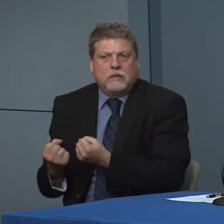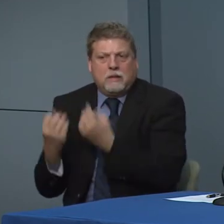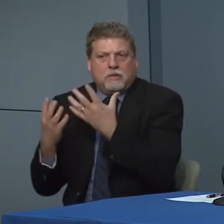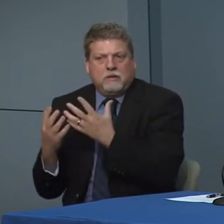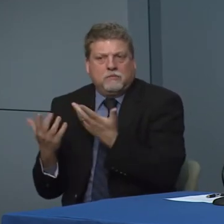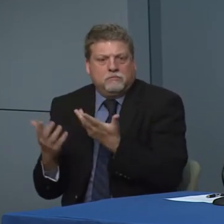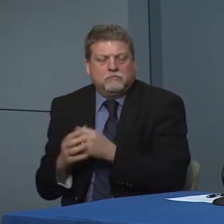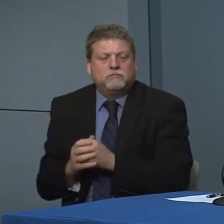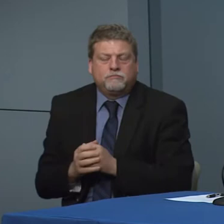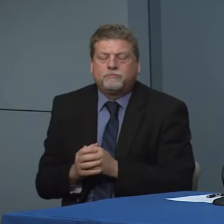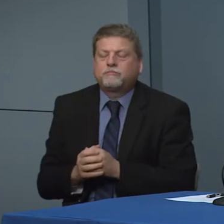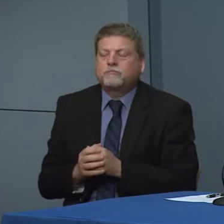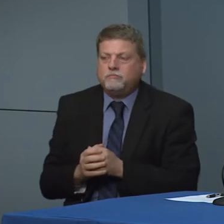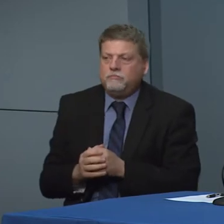follow-up.